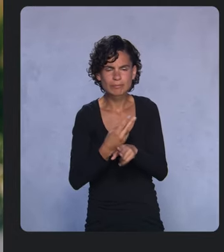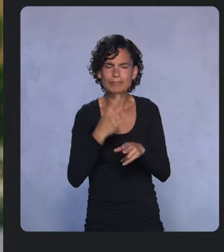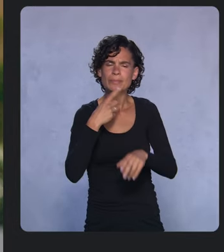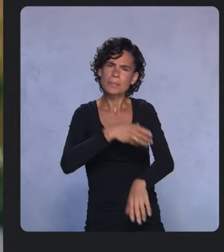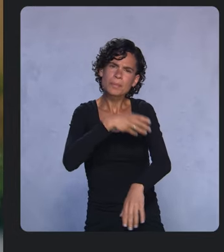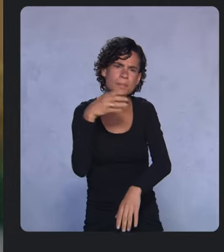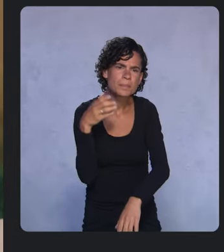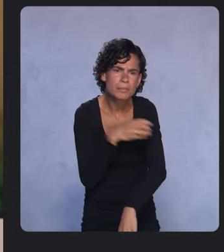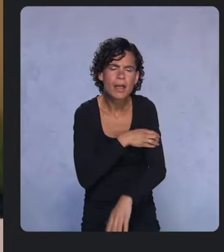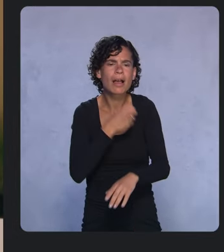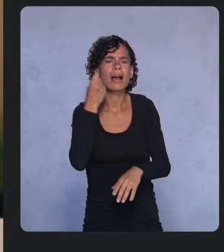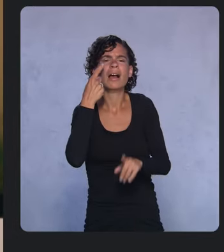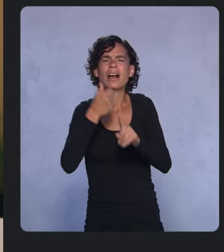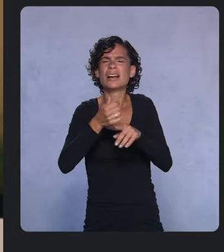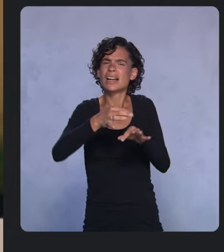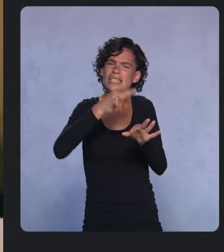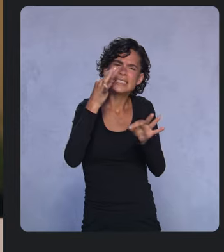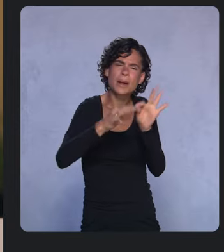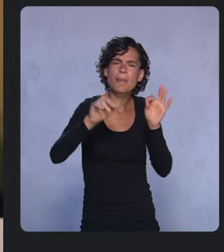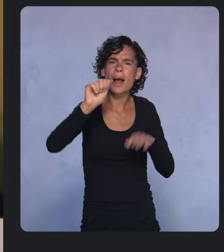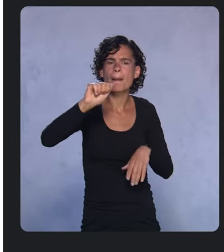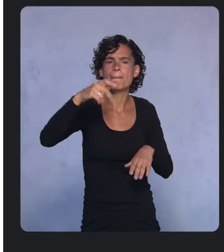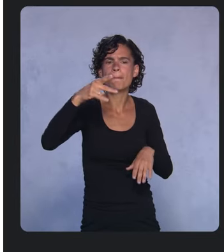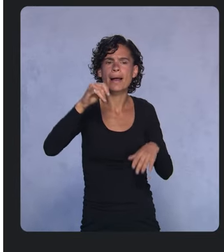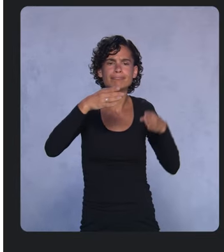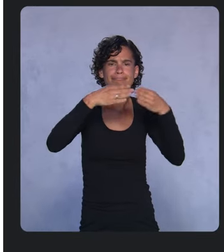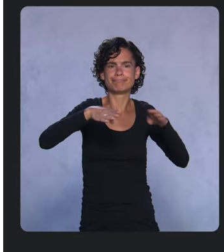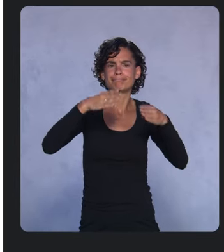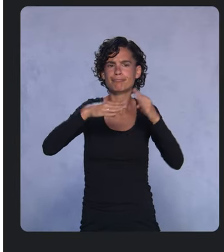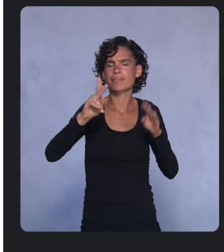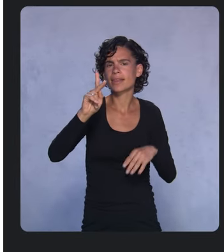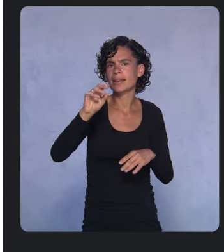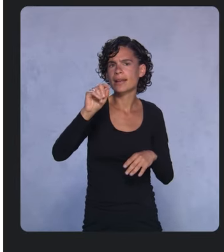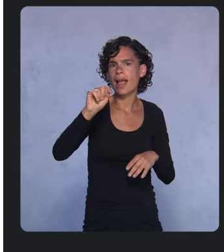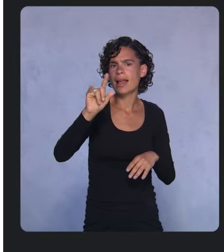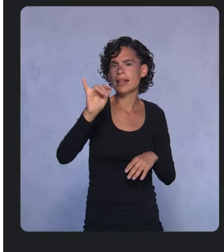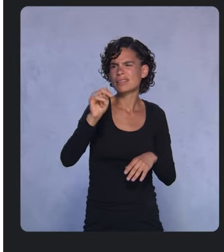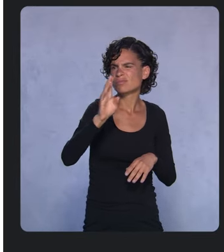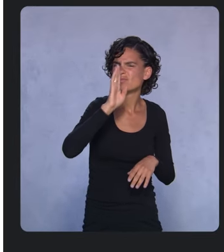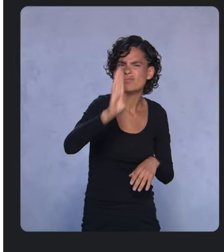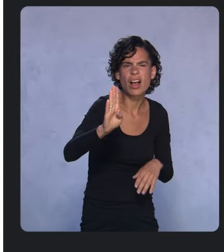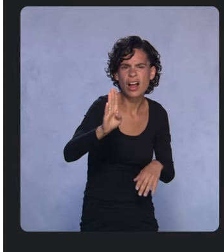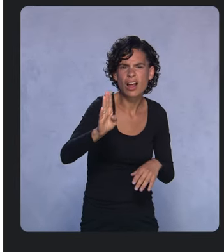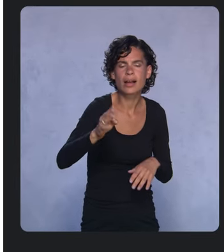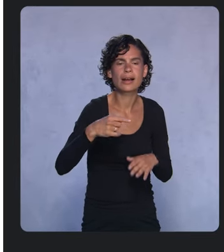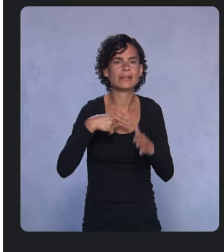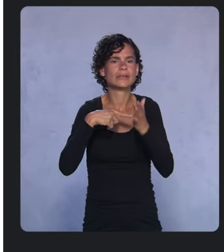for parsing Kotlin code directly showing speeds up to 2x faster with libraries like Room.